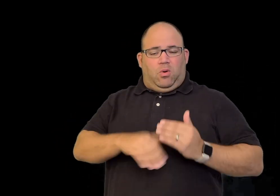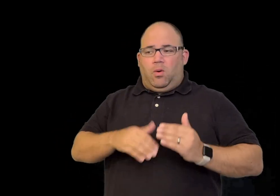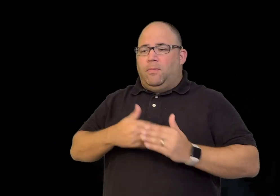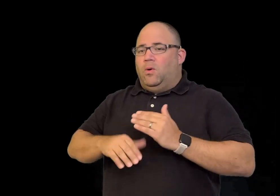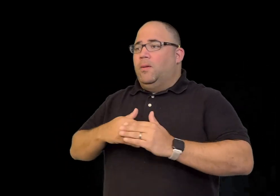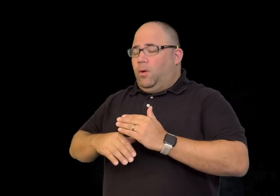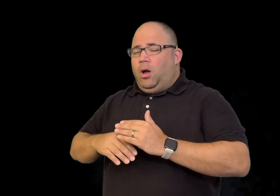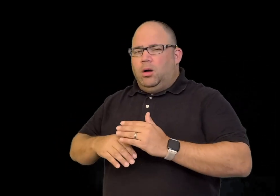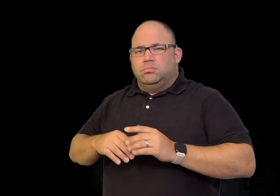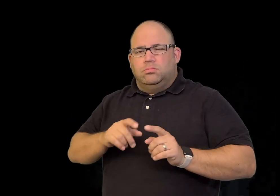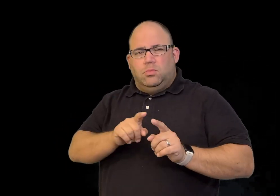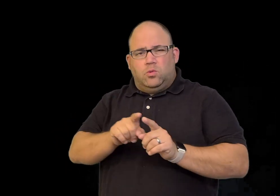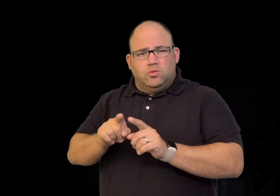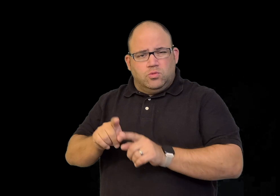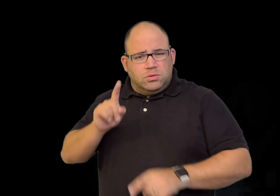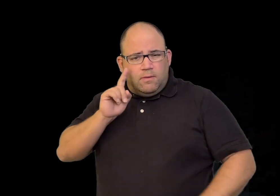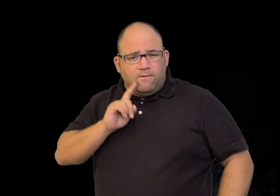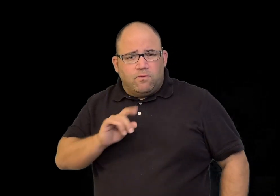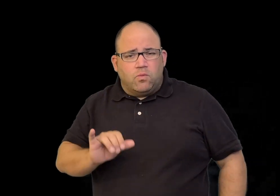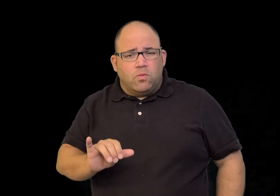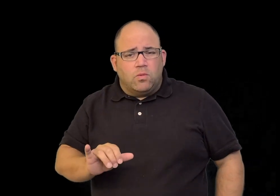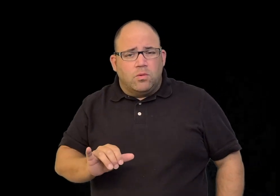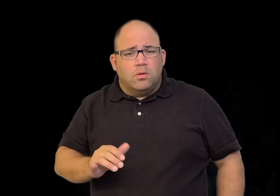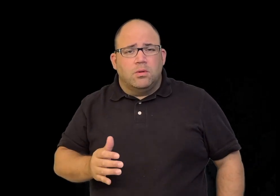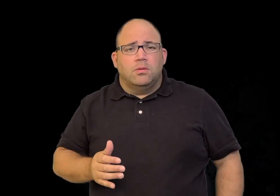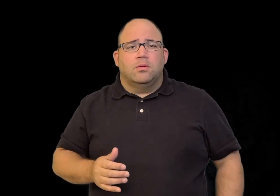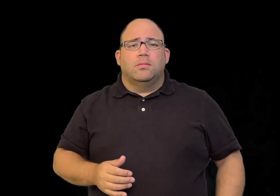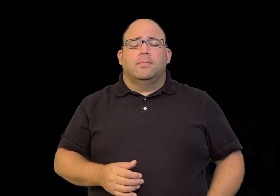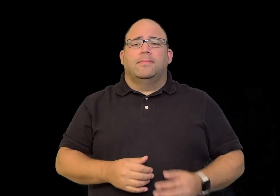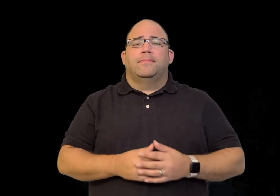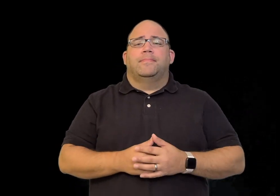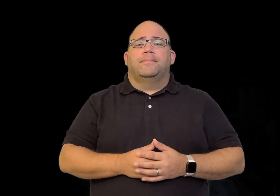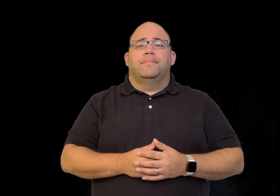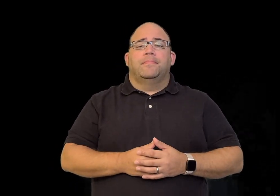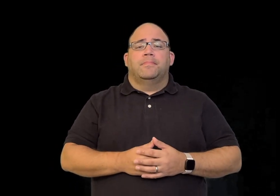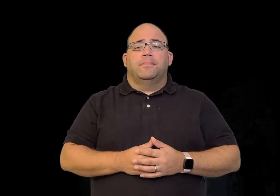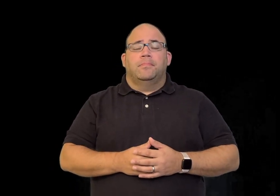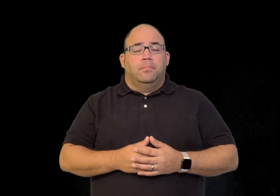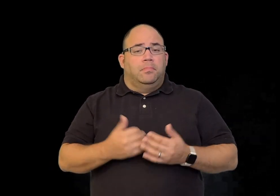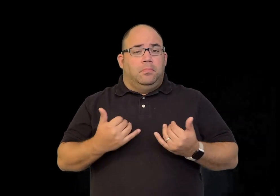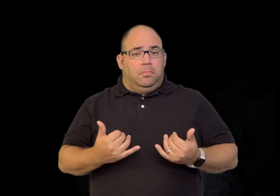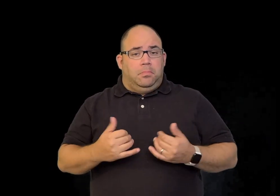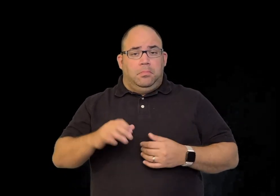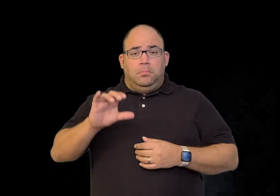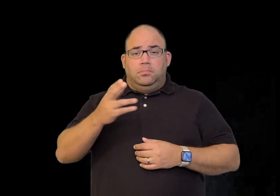After settling, his children were born and they were also deaf.